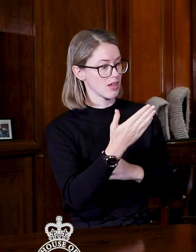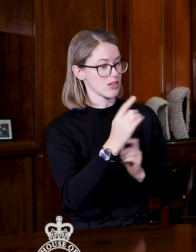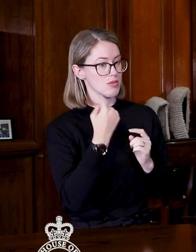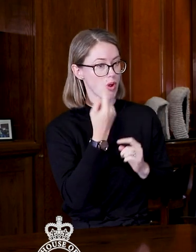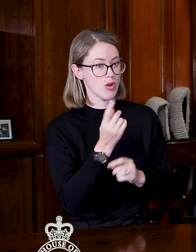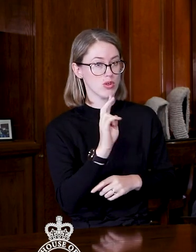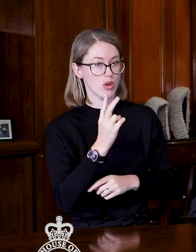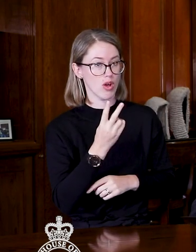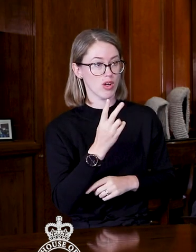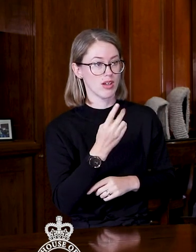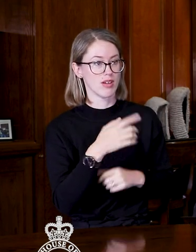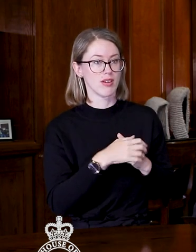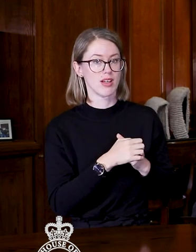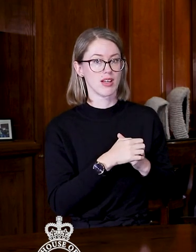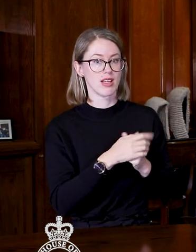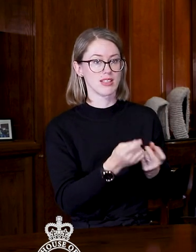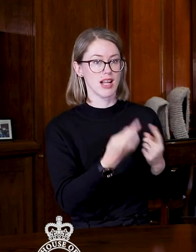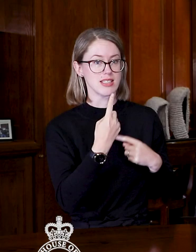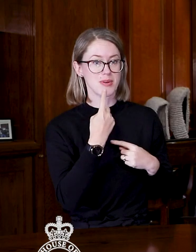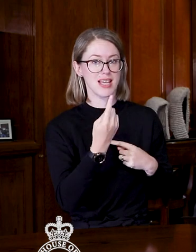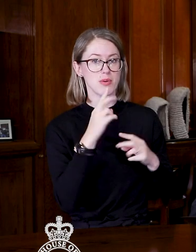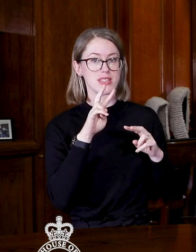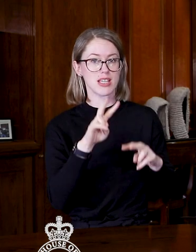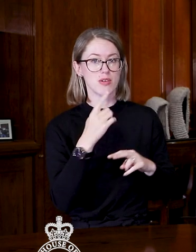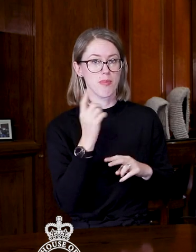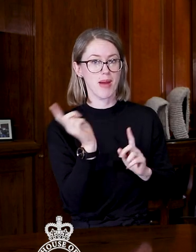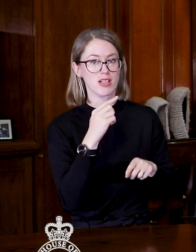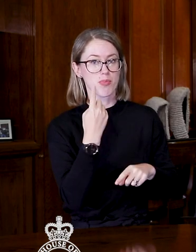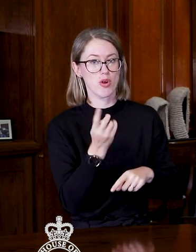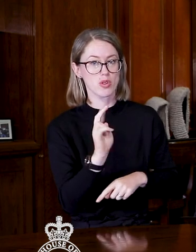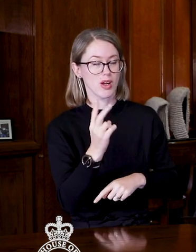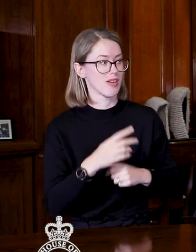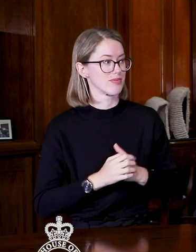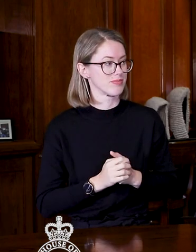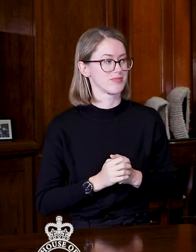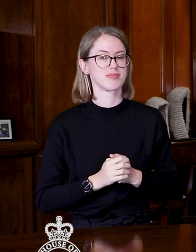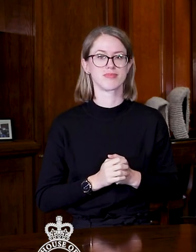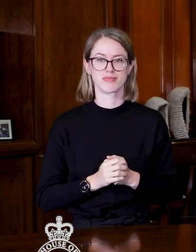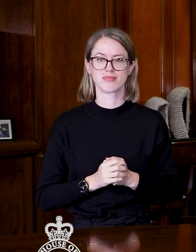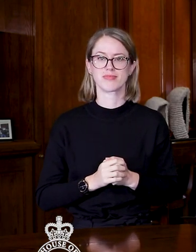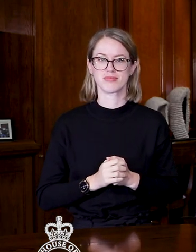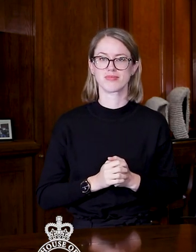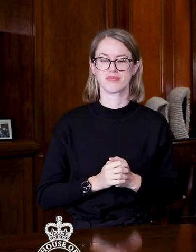Do you want to tell us how we say that? Back tomorrow at 2:00pm?